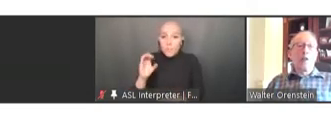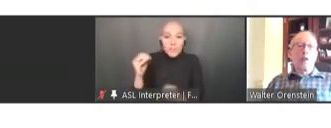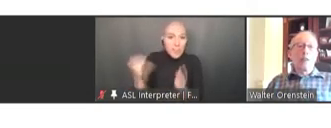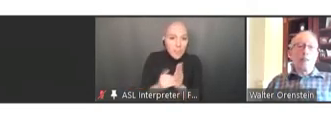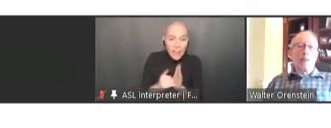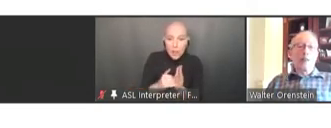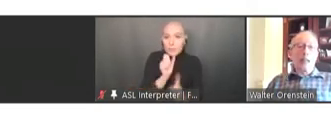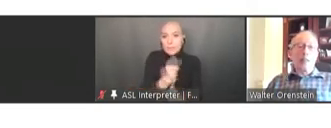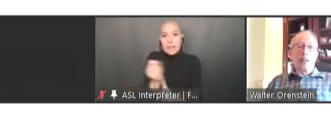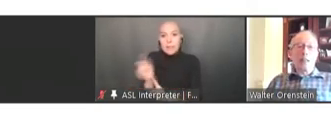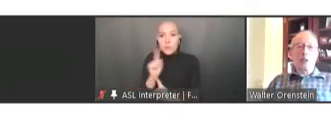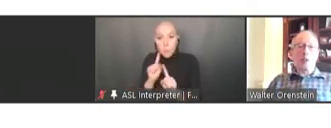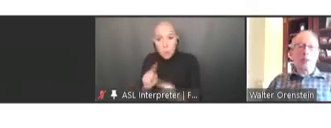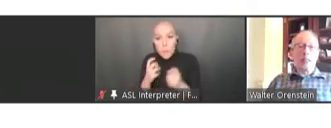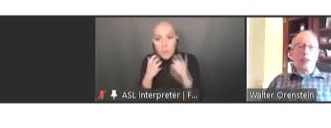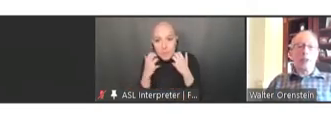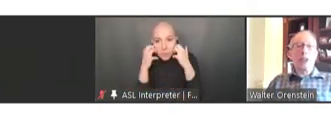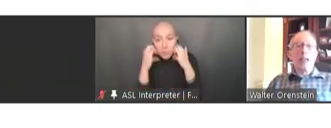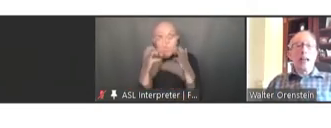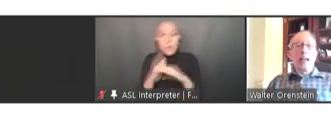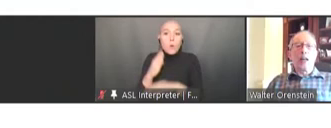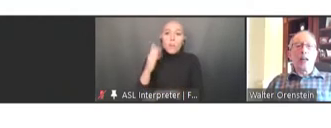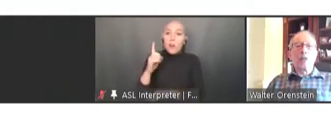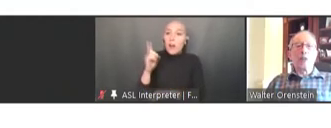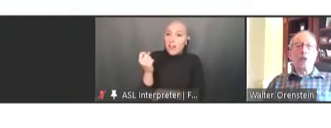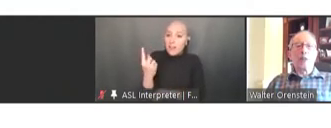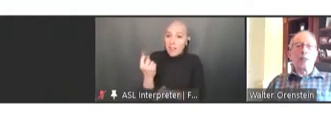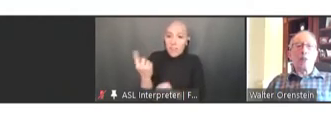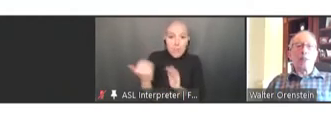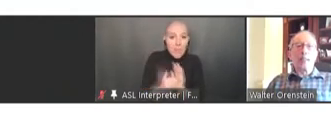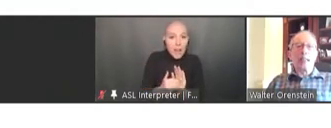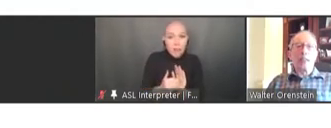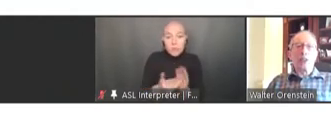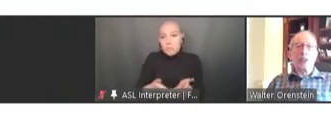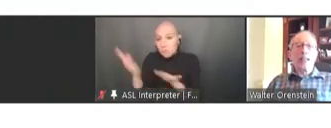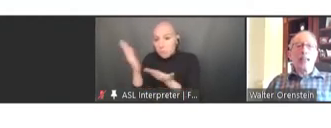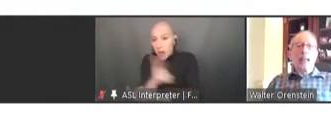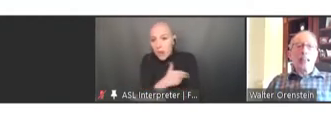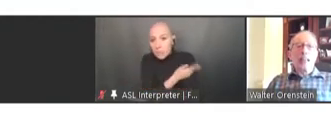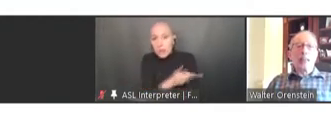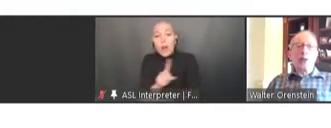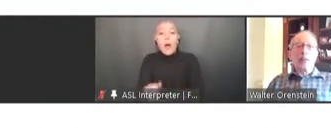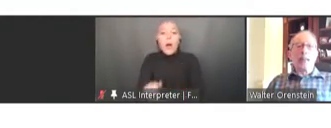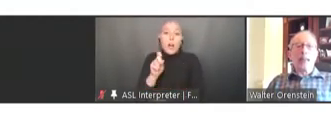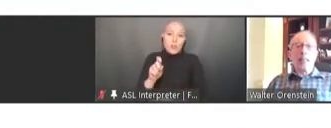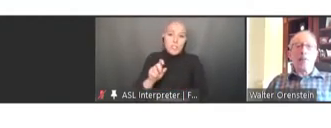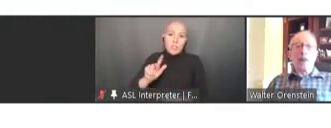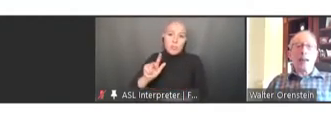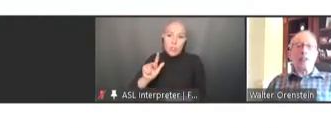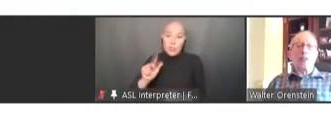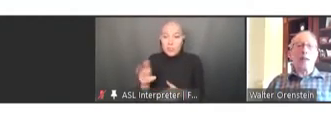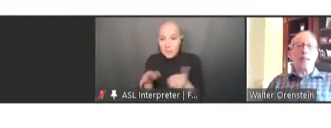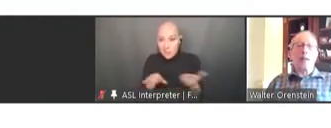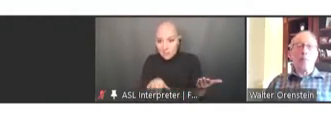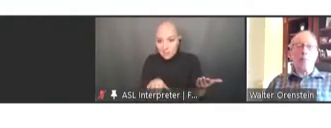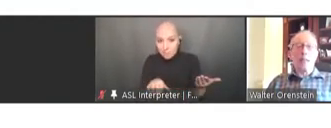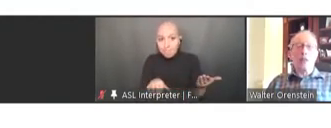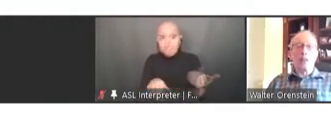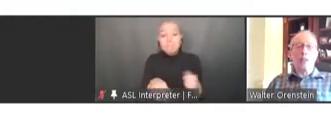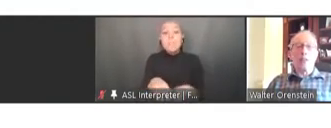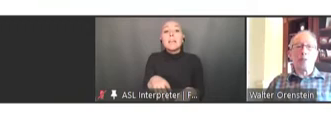over 11,000 hospitalizations, and 123 deaths. And he thought NVAC could make a major contribution